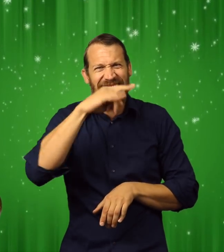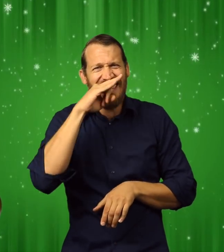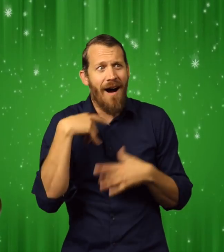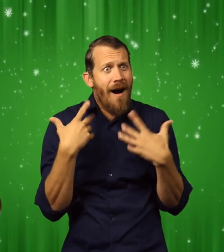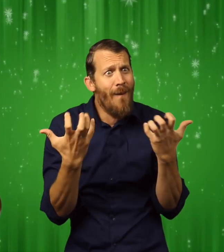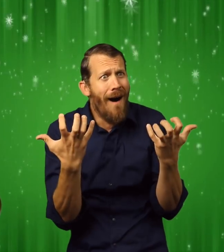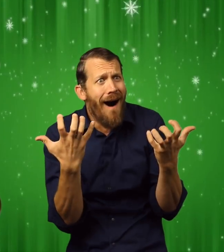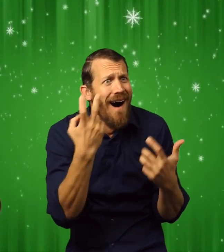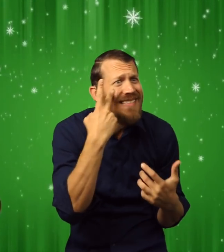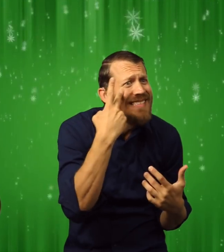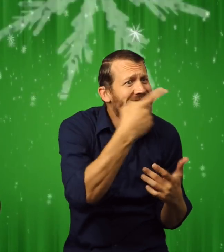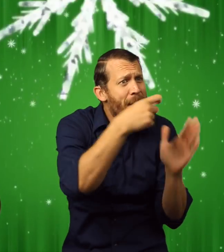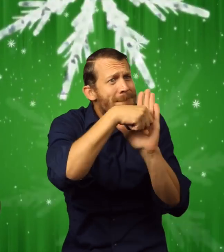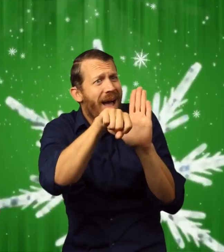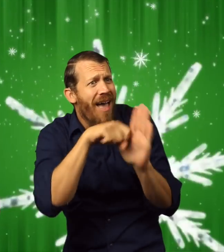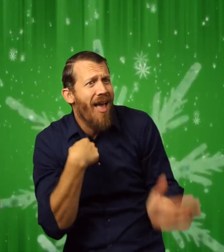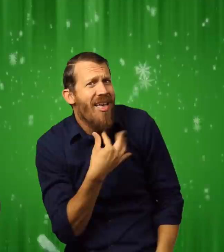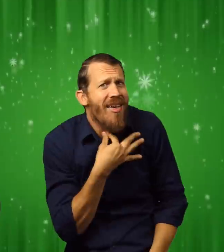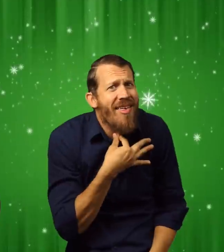the other children asked to see the bell.